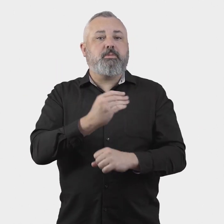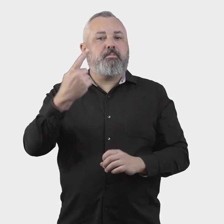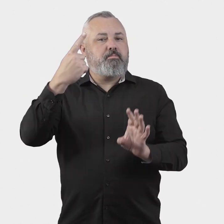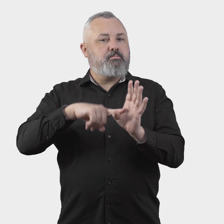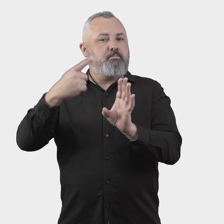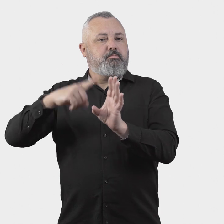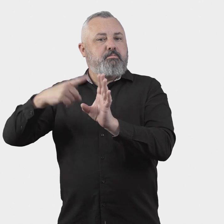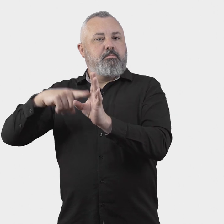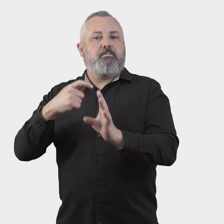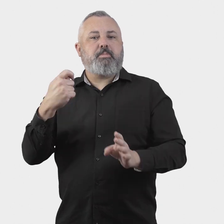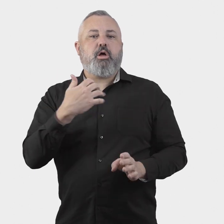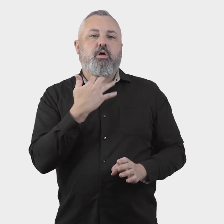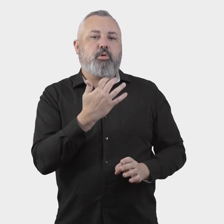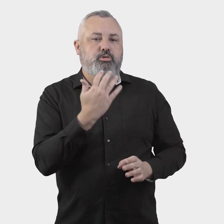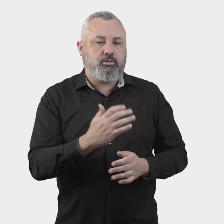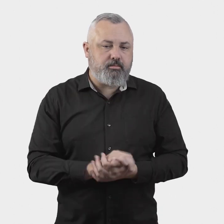annual membership fees